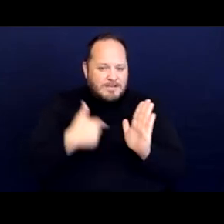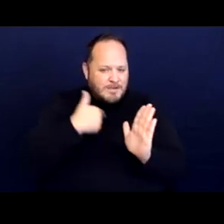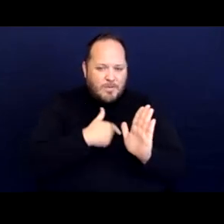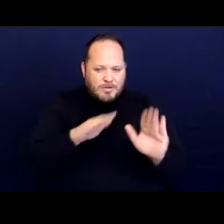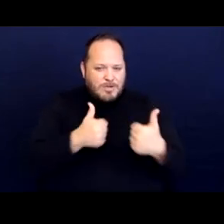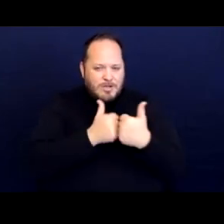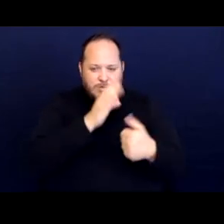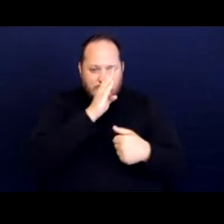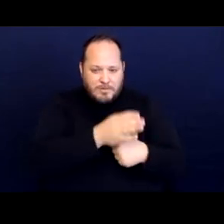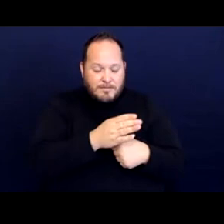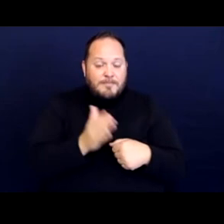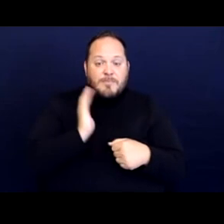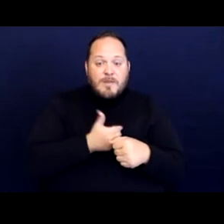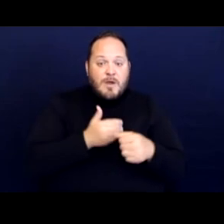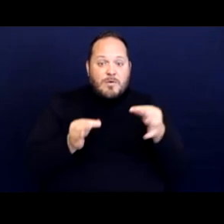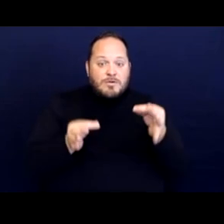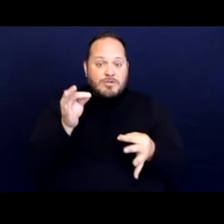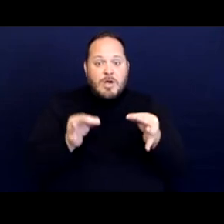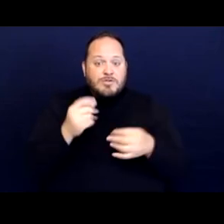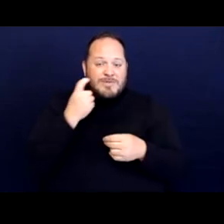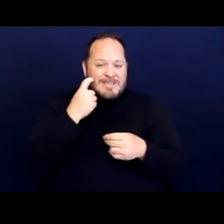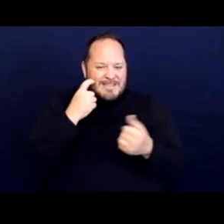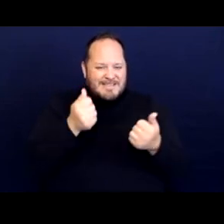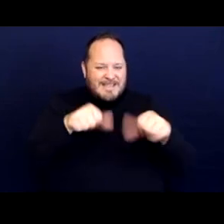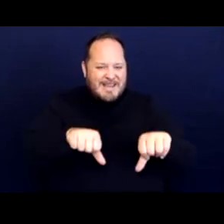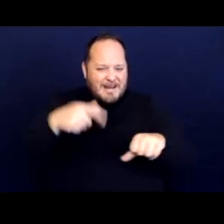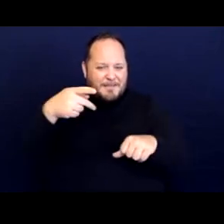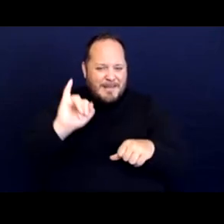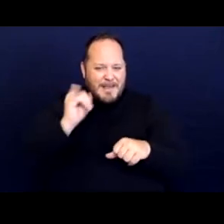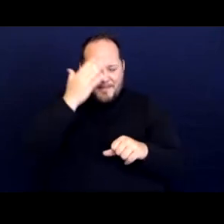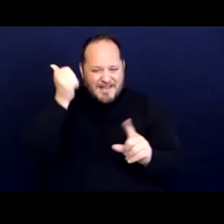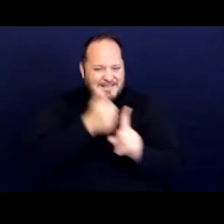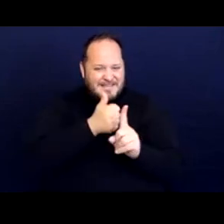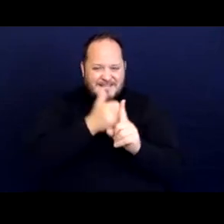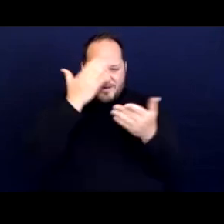Our judge recently denied a PI because he did not know how to apply these cases